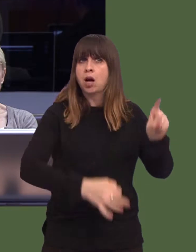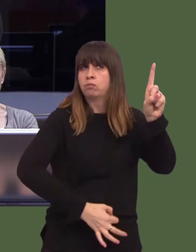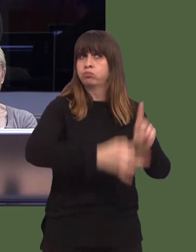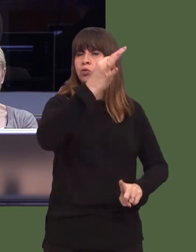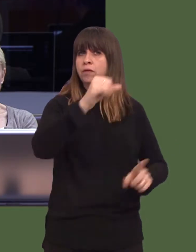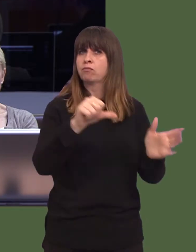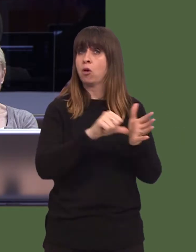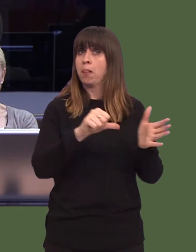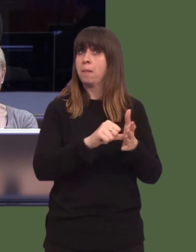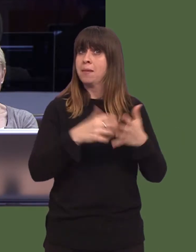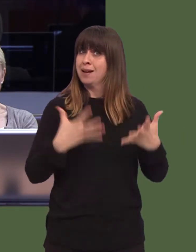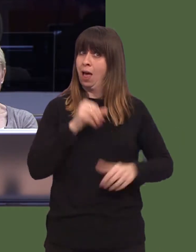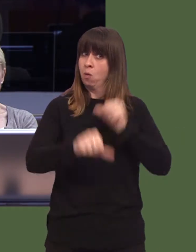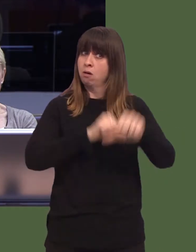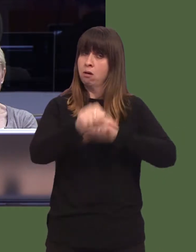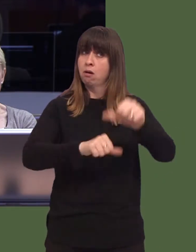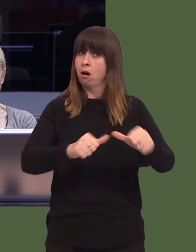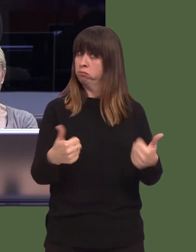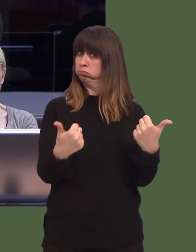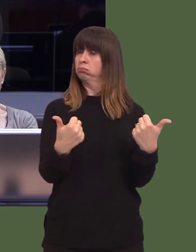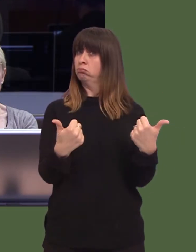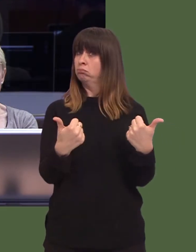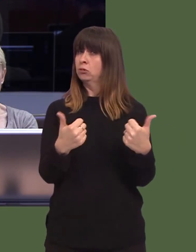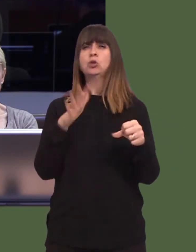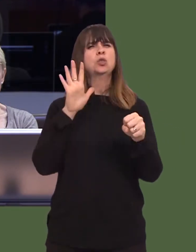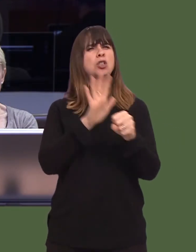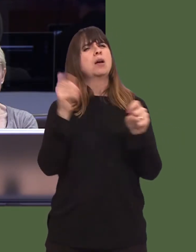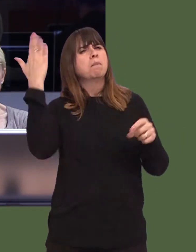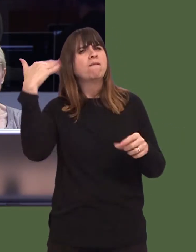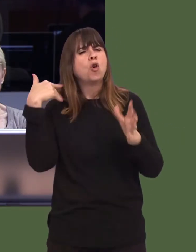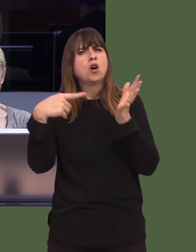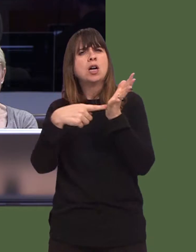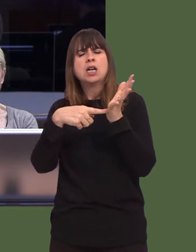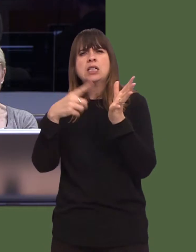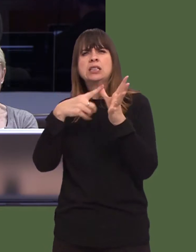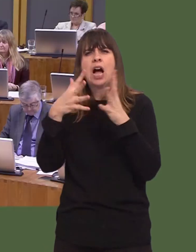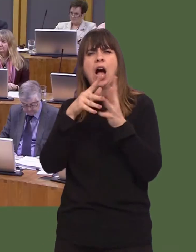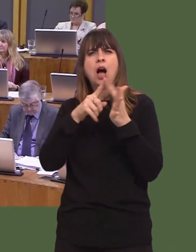robust enough to prevent another Tawel Fan or Princess of Wales-style scandal?